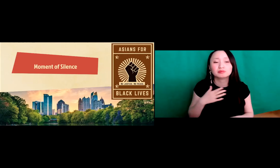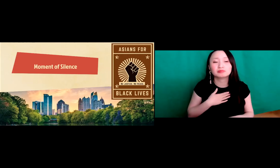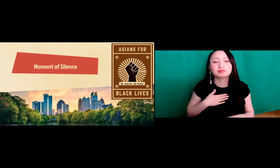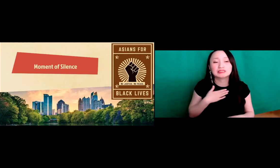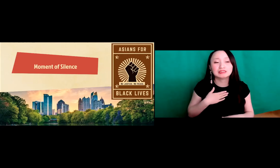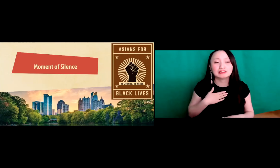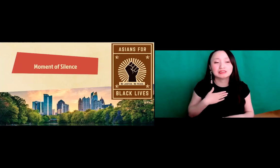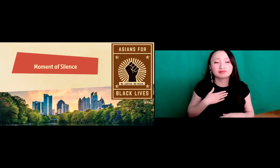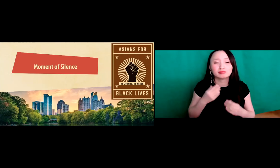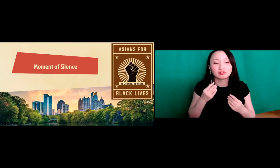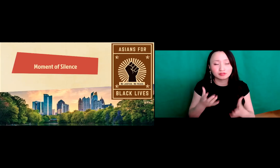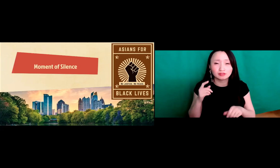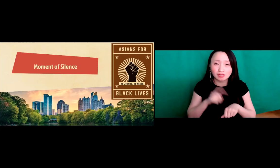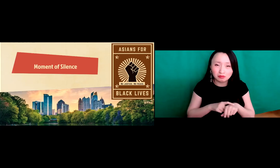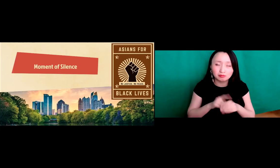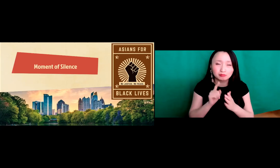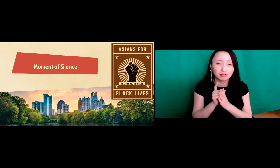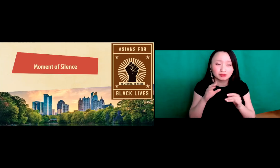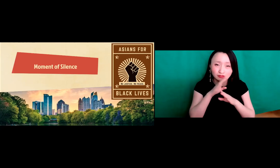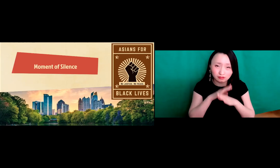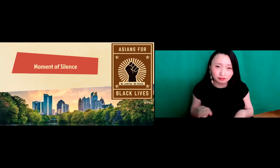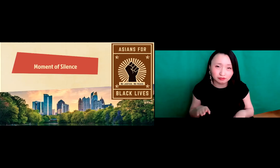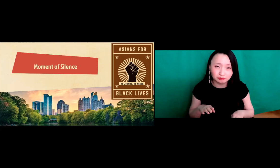been occurring. And so what we're going to do is we're going